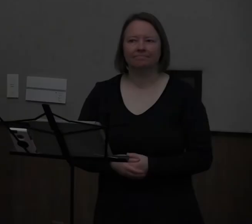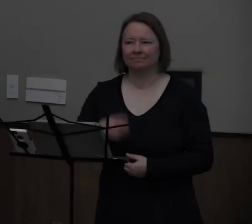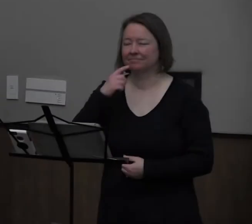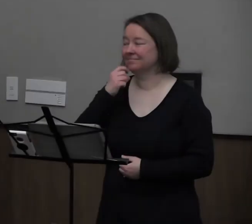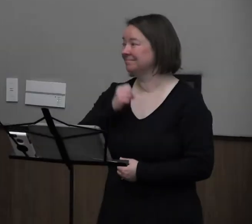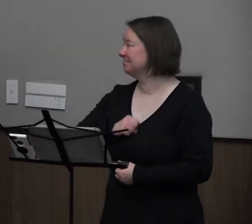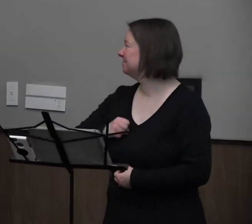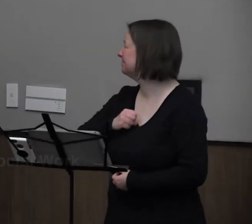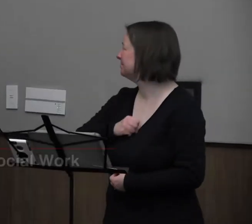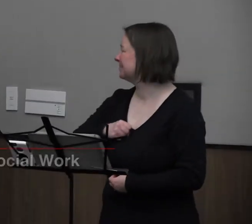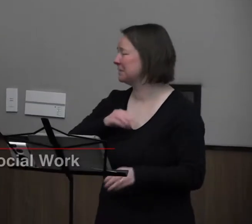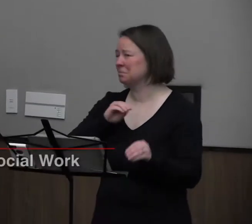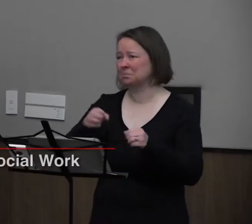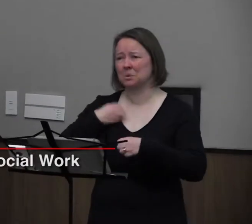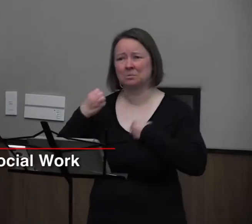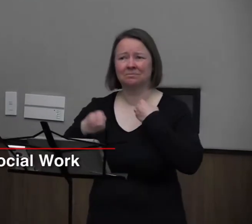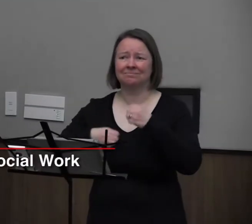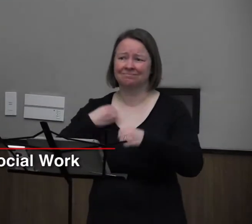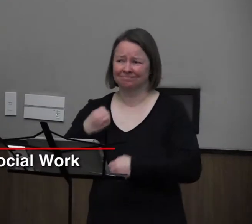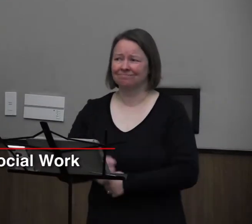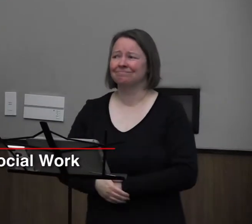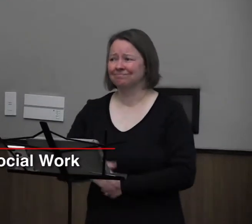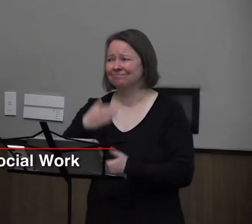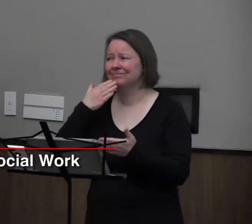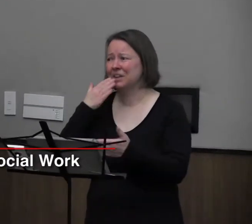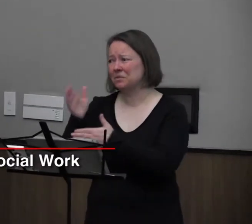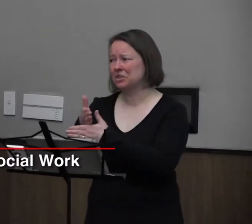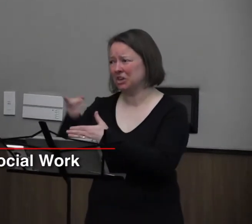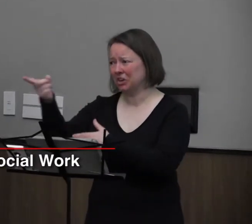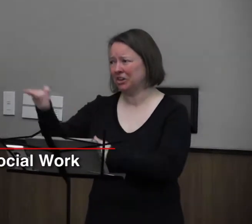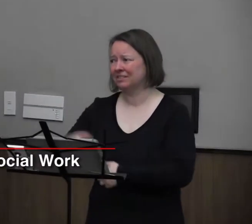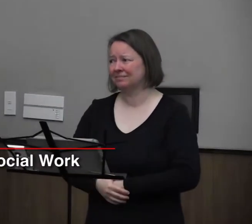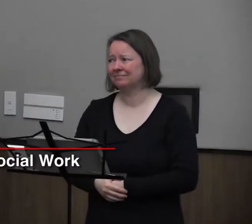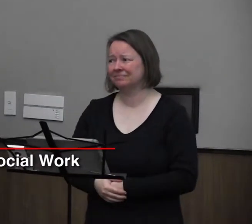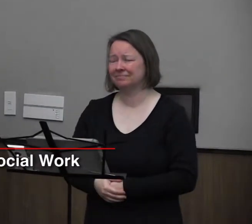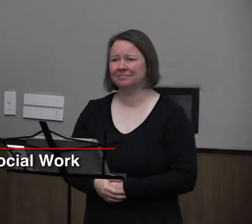Oh, that's very moving. Very moving. Thank you for sharing that.